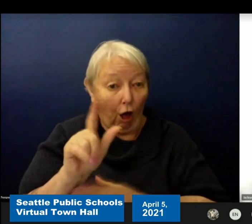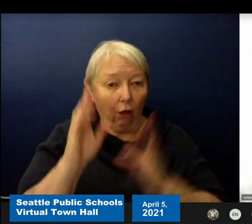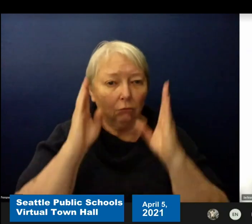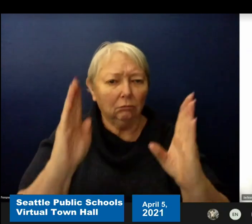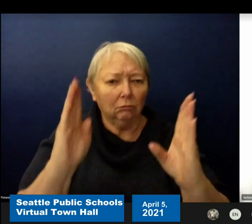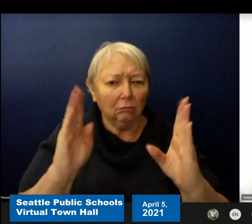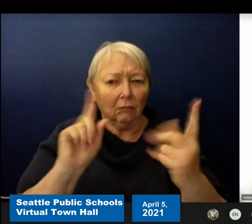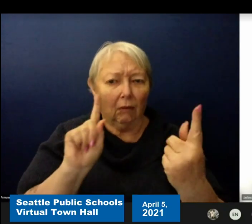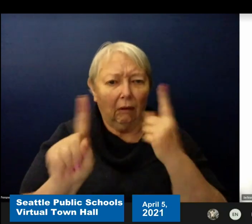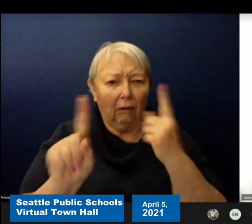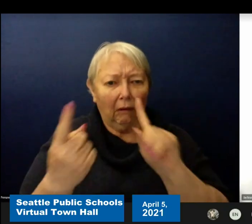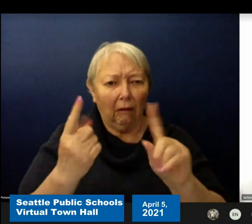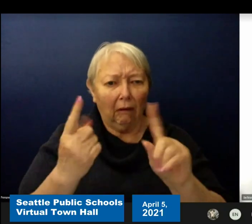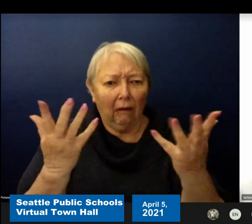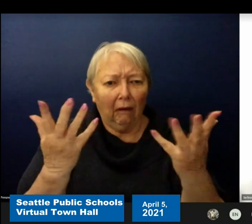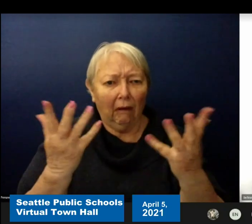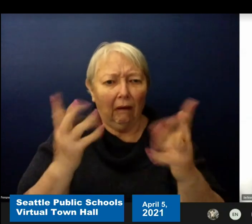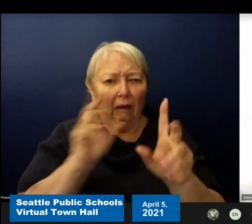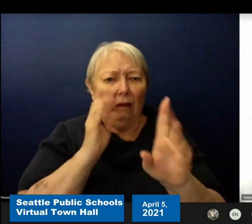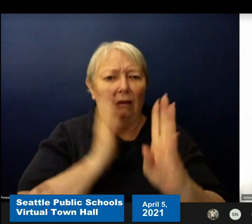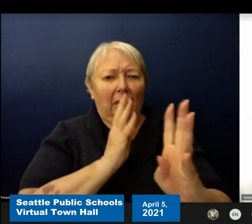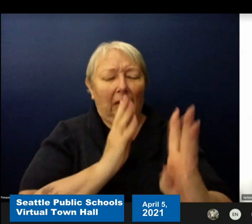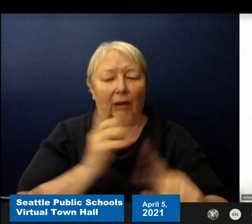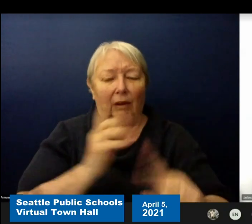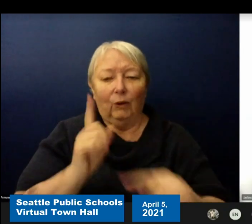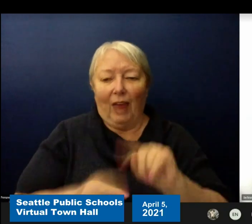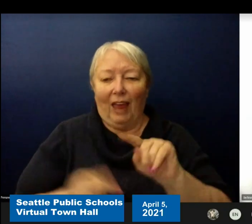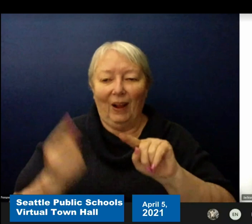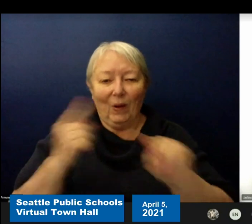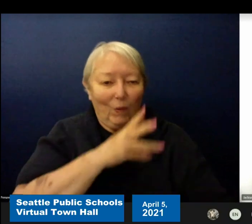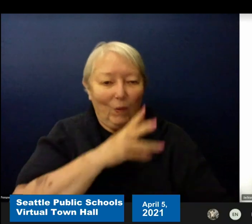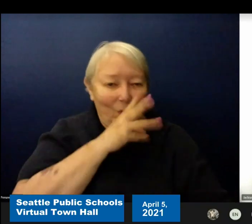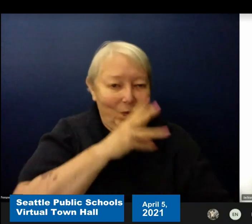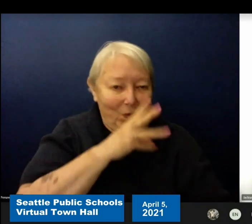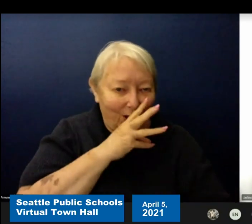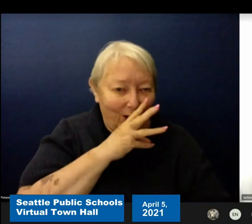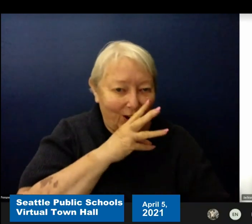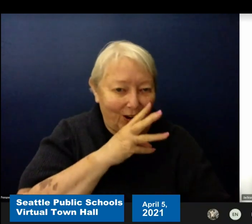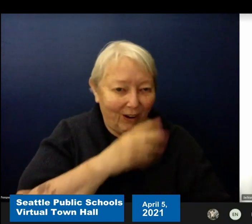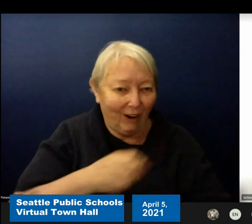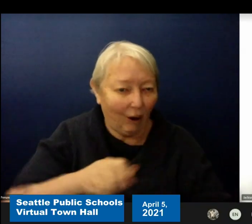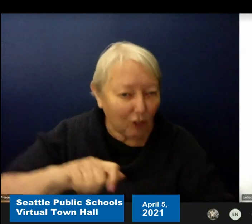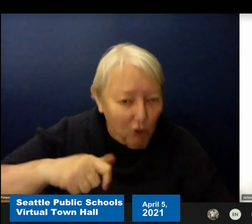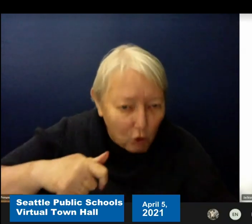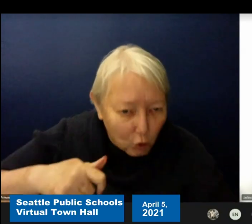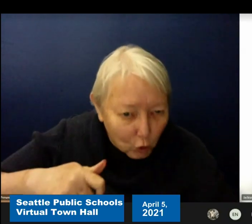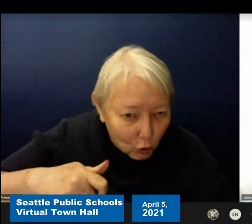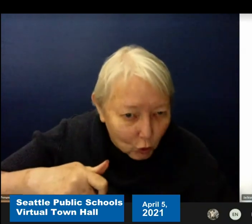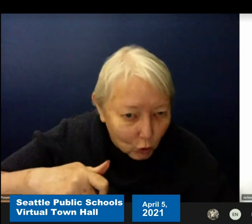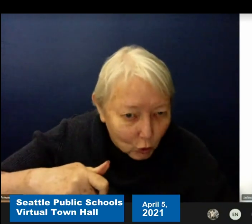You won't be able to go to the water fountain. You'll have to grab a bottle of water. And you'll be able to say ‘hi’ to your peer.